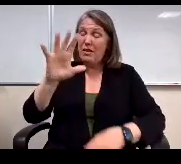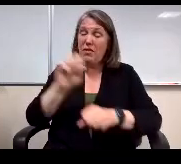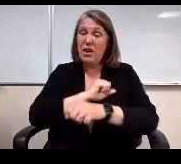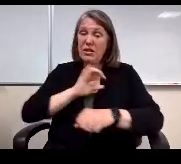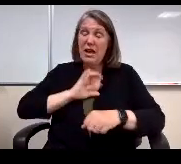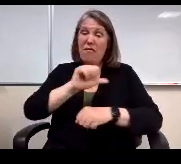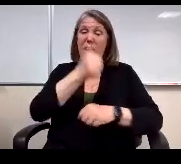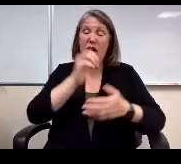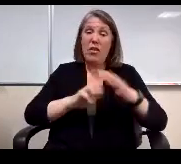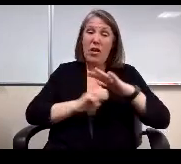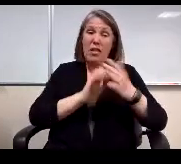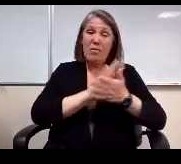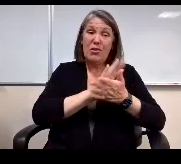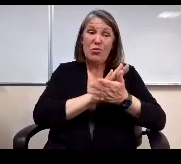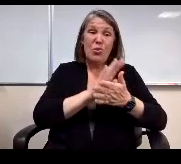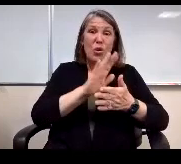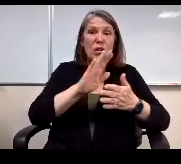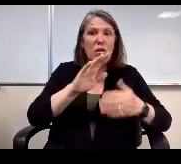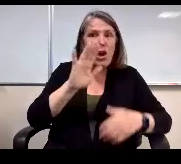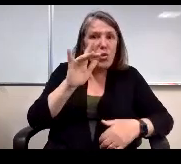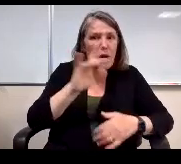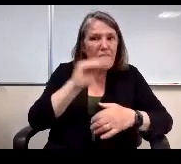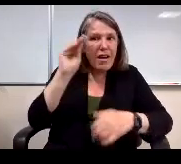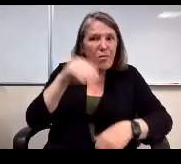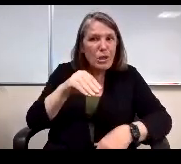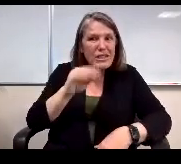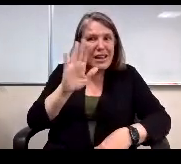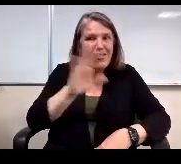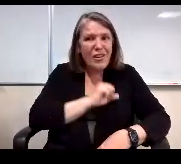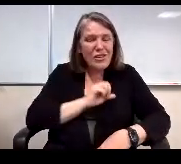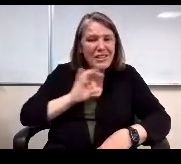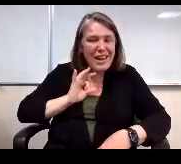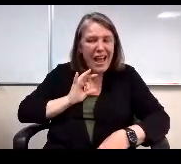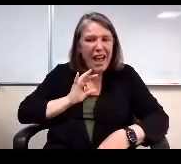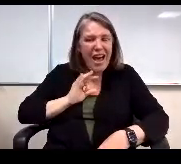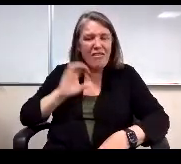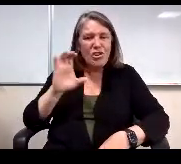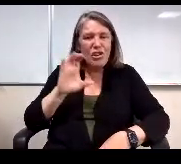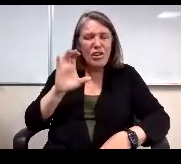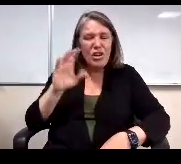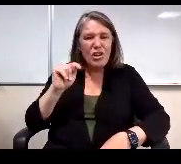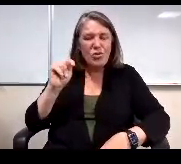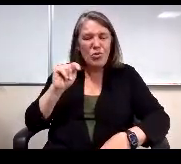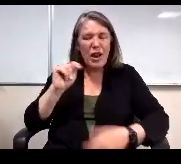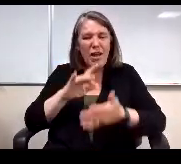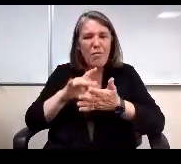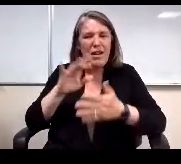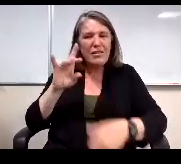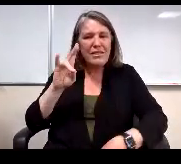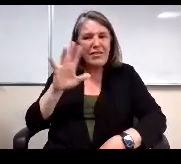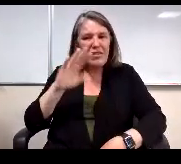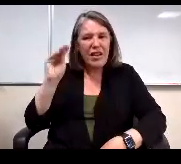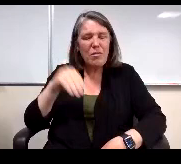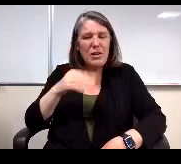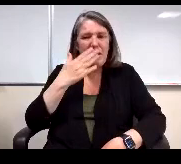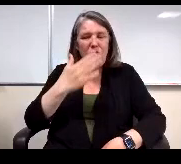elementary schools that were as low as 25% response rate for staff. Only Chinook Trail middle good on him 75%. We also had a middle school down